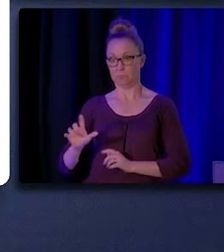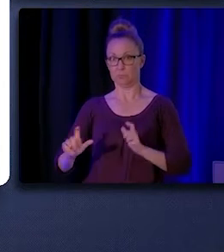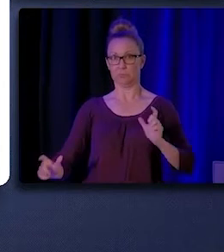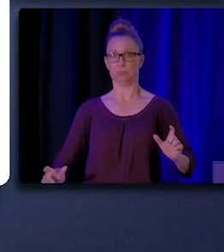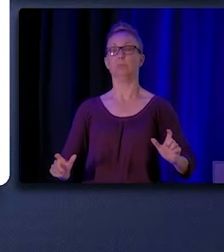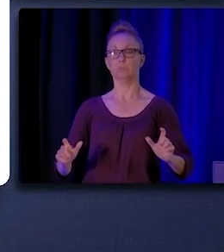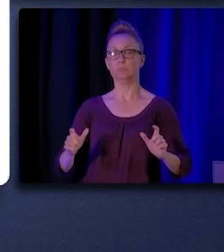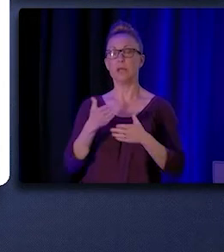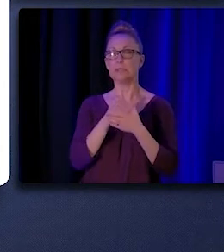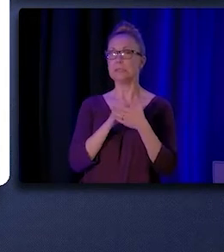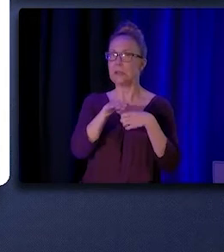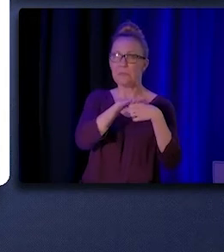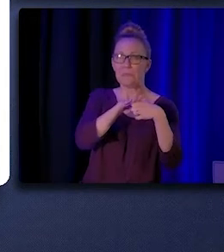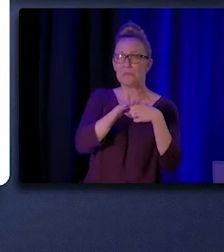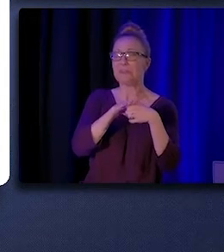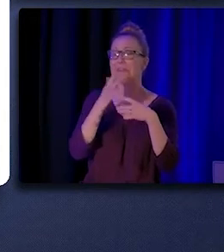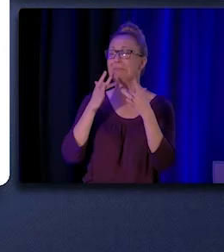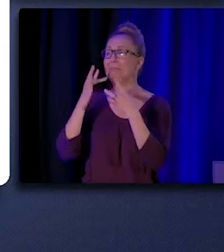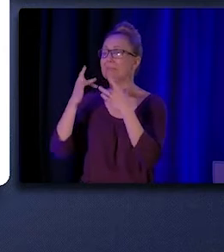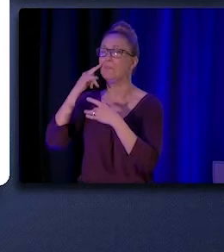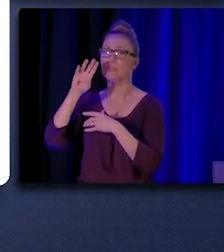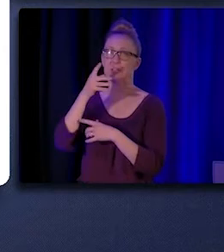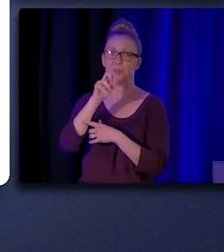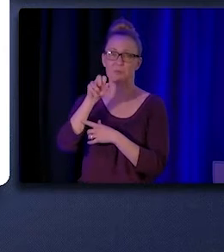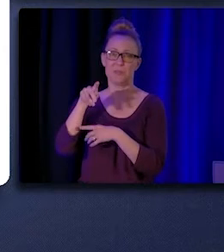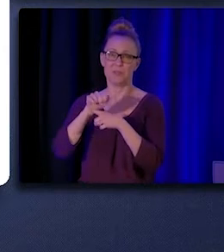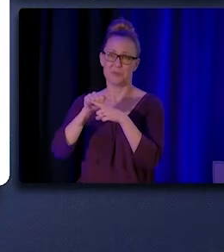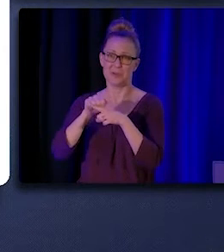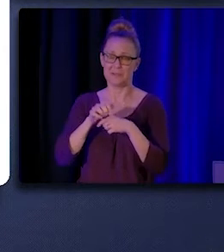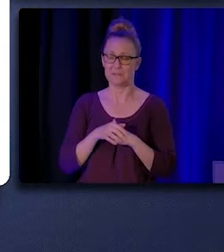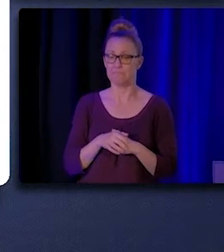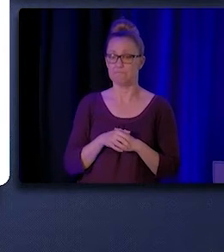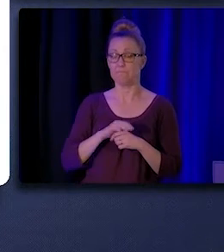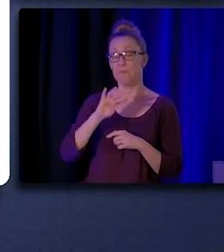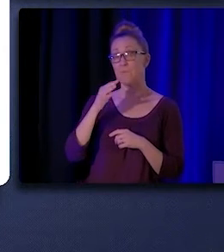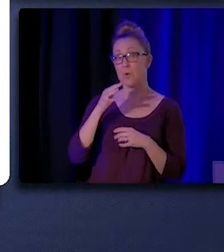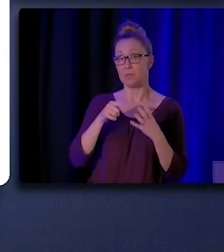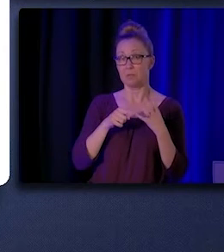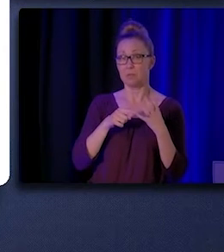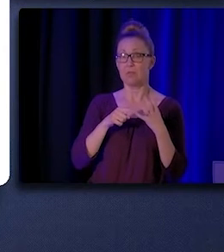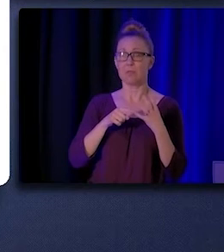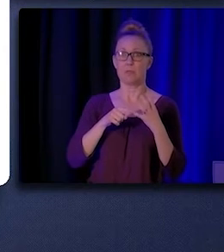such as the far North and Central Valley. Fourth, interviewees expressed excitement